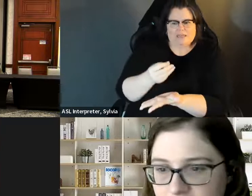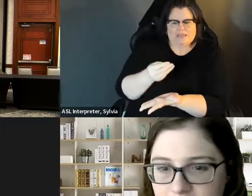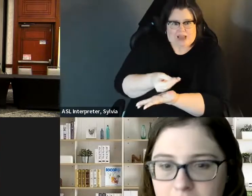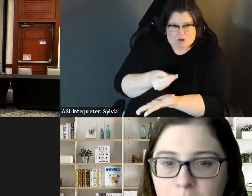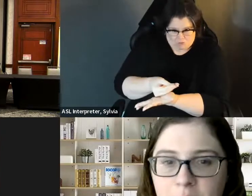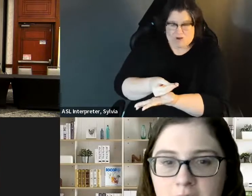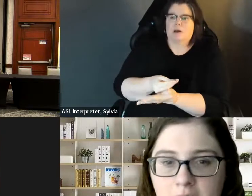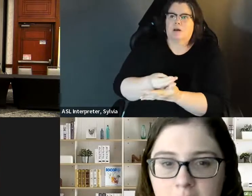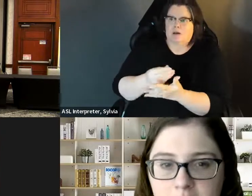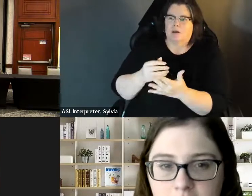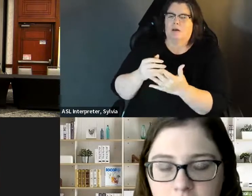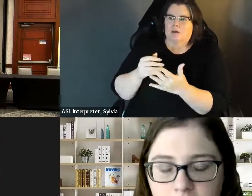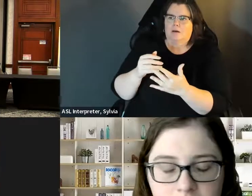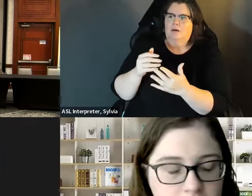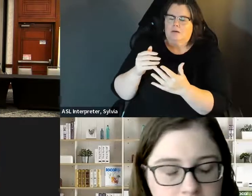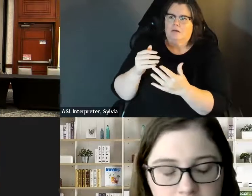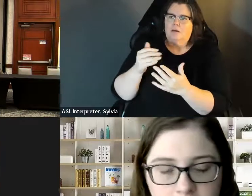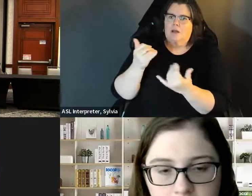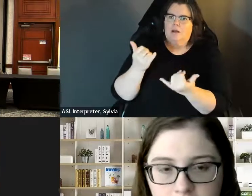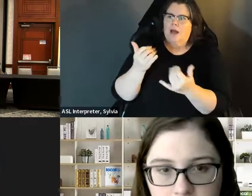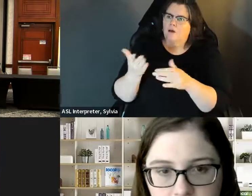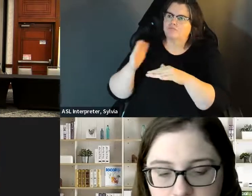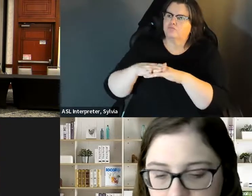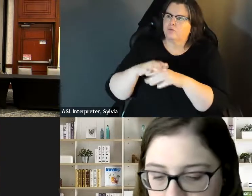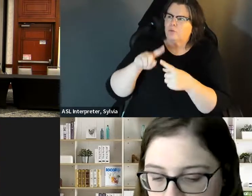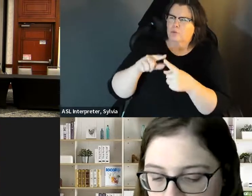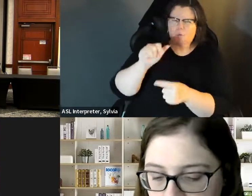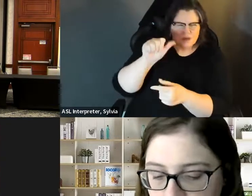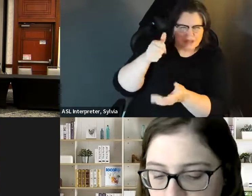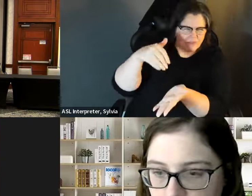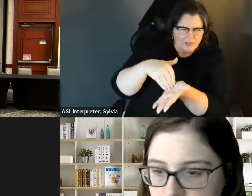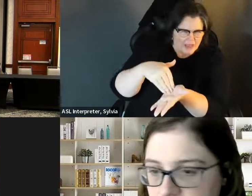Name but there's bipartisan legislation by the Senators from Ohio to increase the Ssi asset cap to 10,000 for individuals, and 20,000 for couples. for individuals and 20,000 for couples. That is a good start